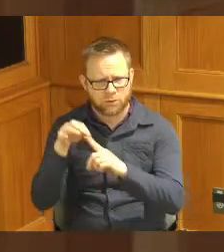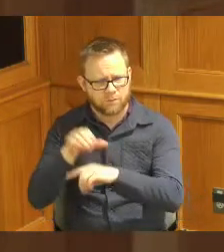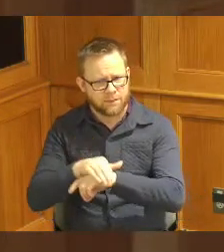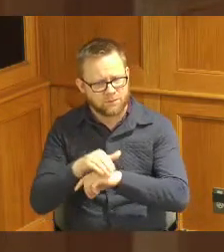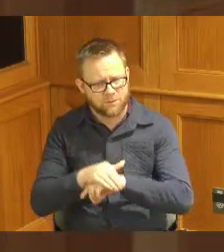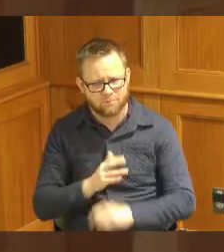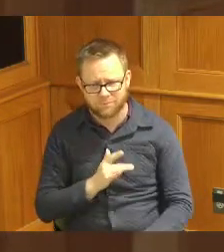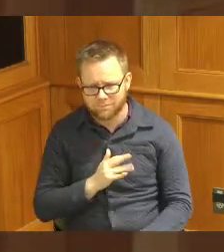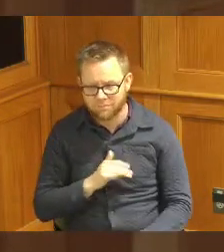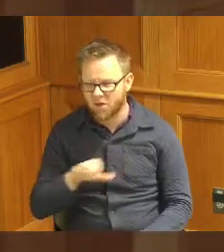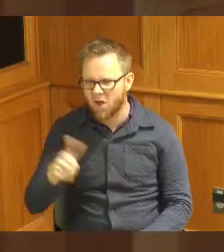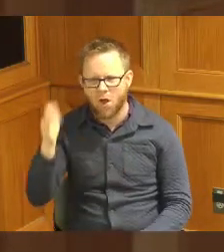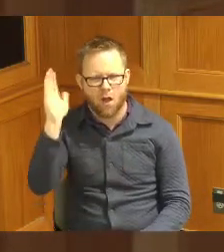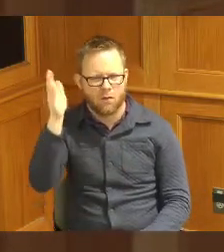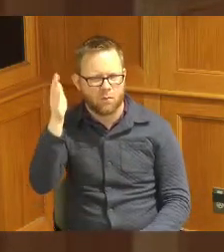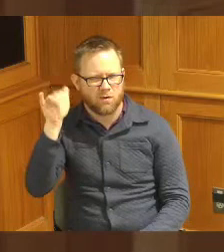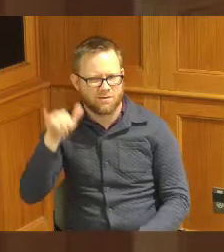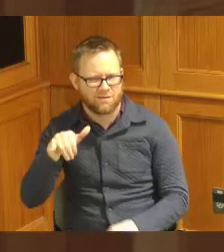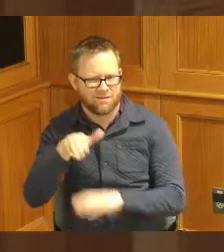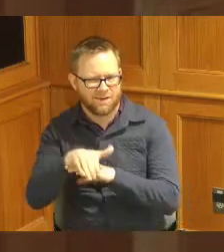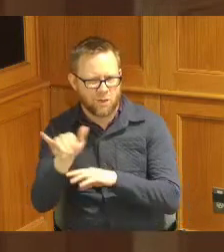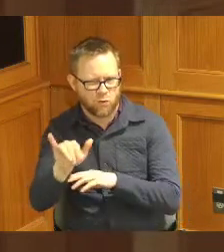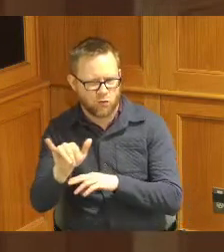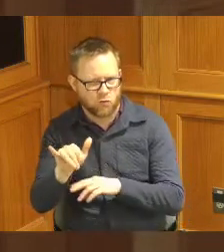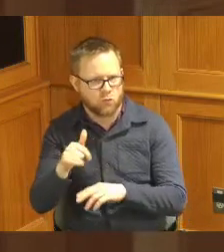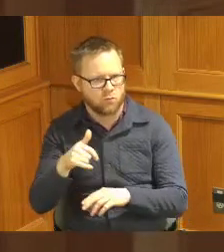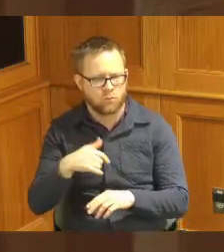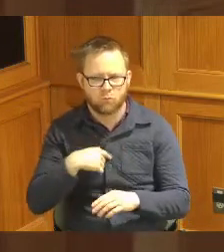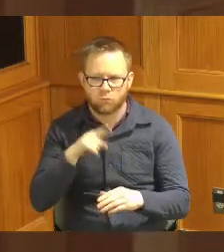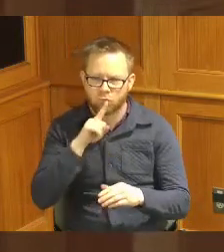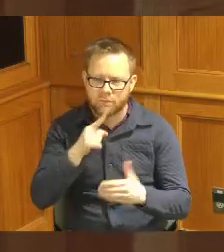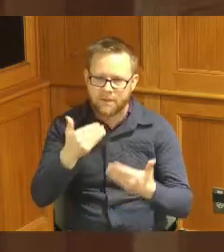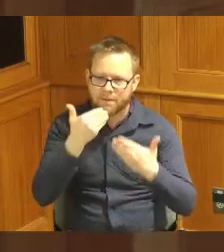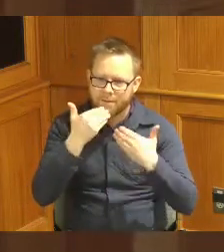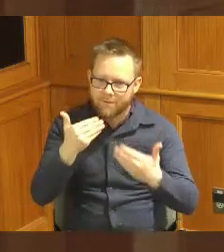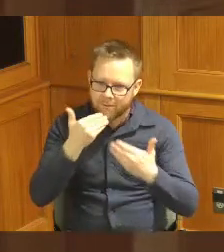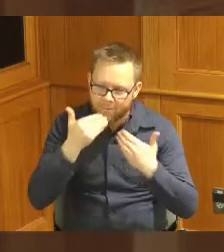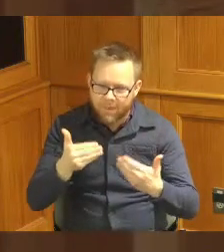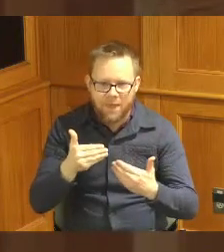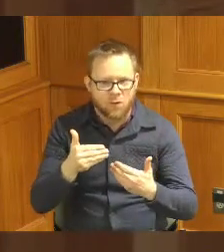presentations that night as well but I'm really thankful for the commitment of the women and girls